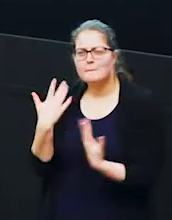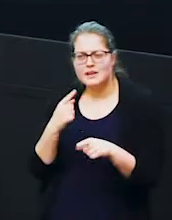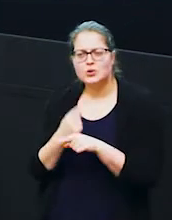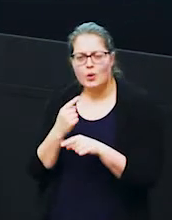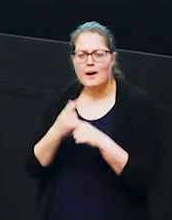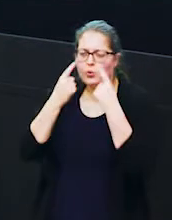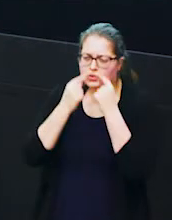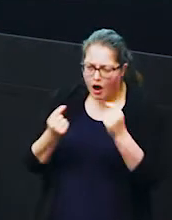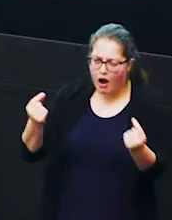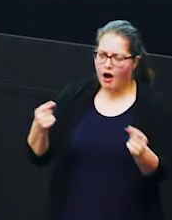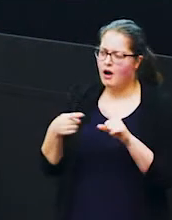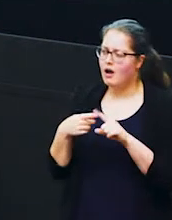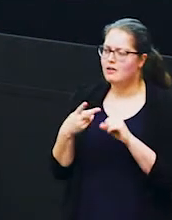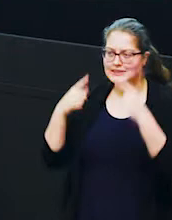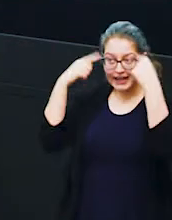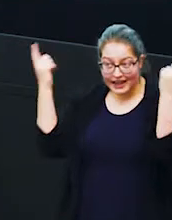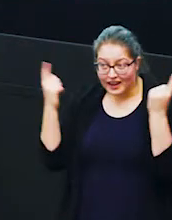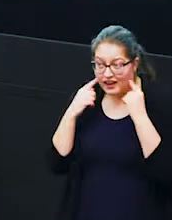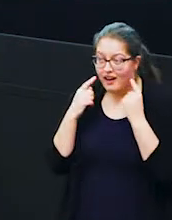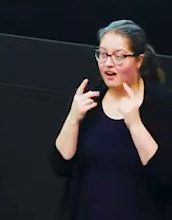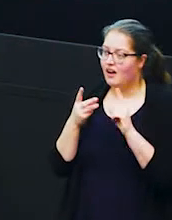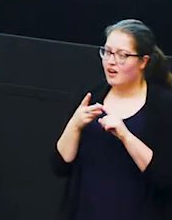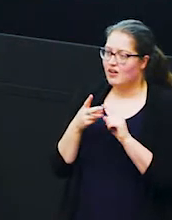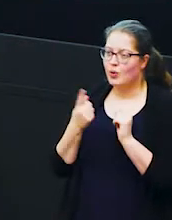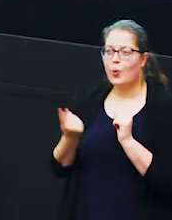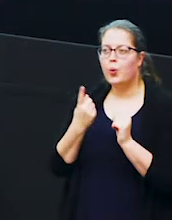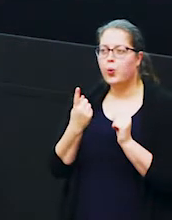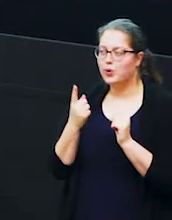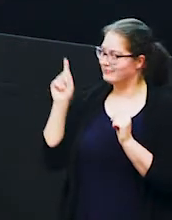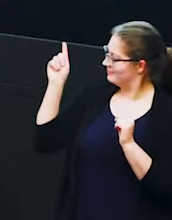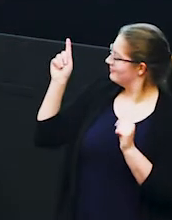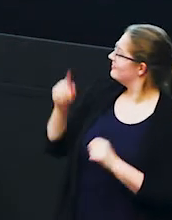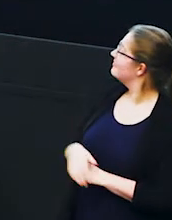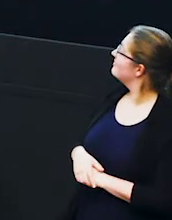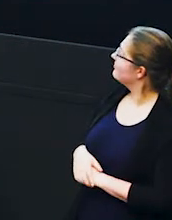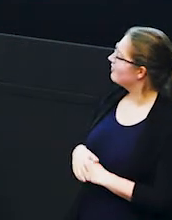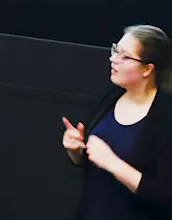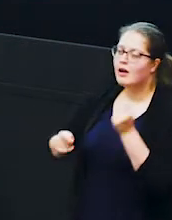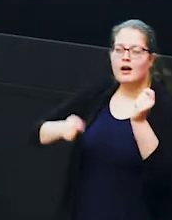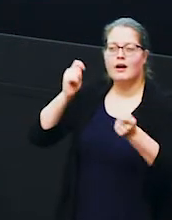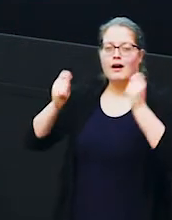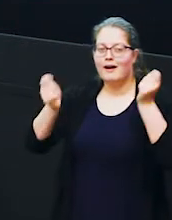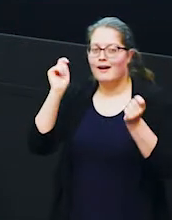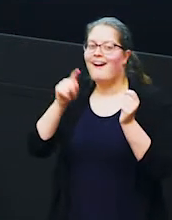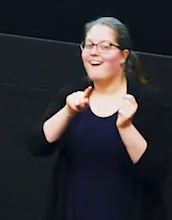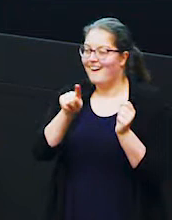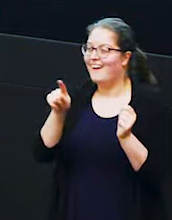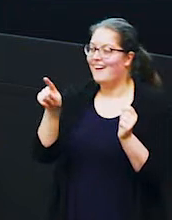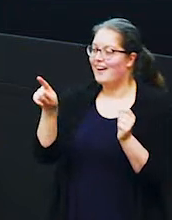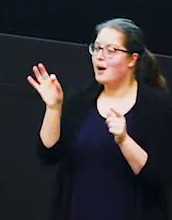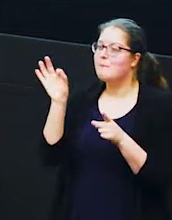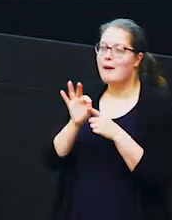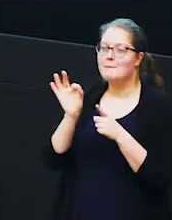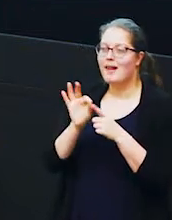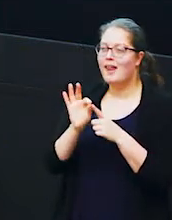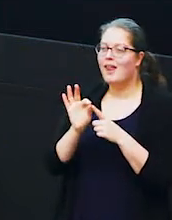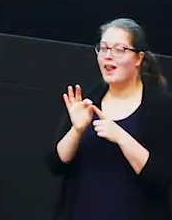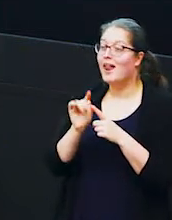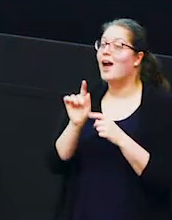tusks and ears can you tell who this is i can see lots and lots of purple cards and you are correct